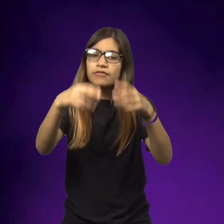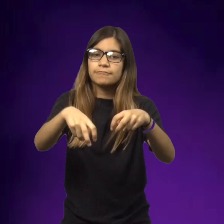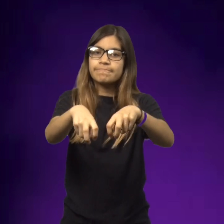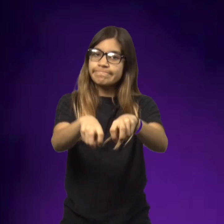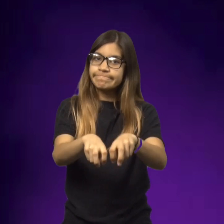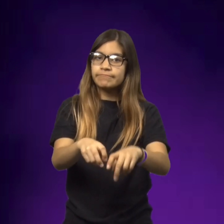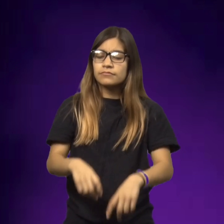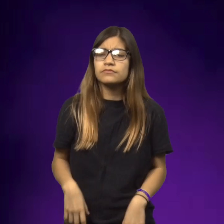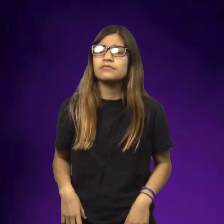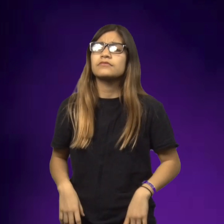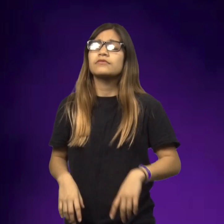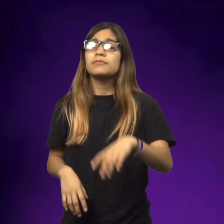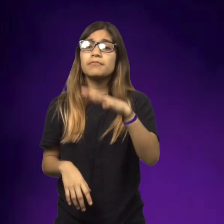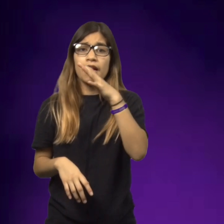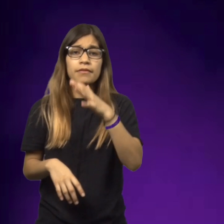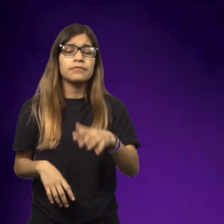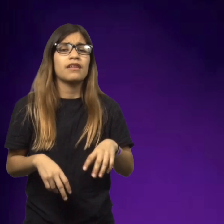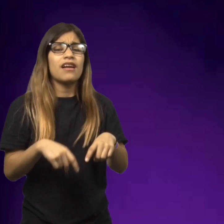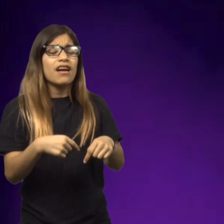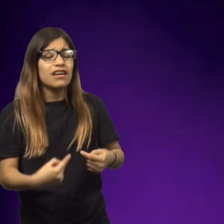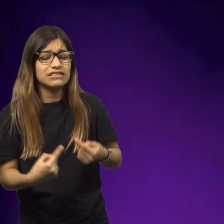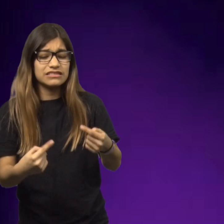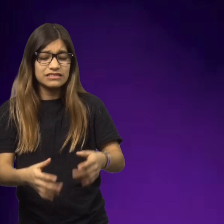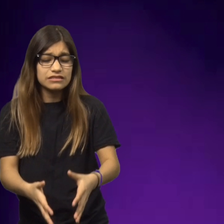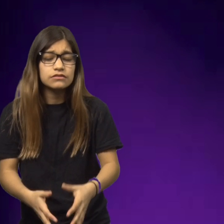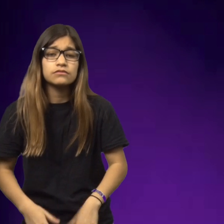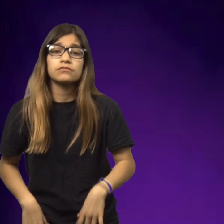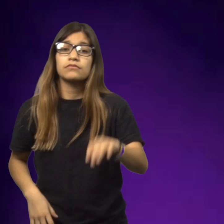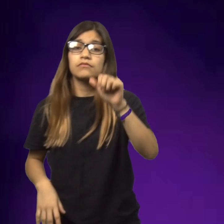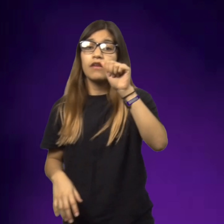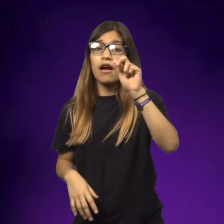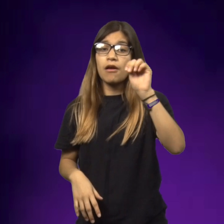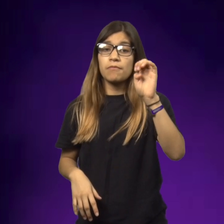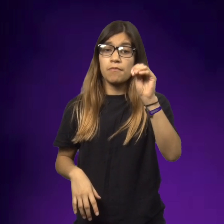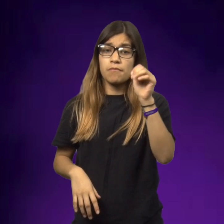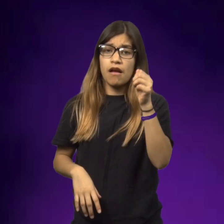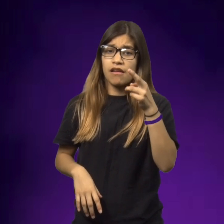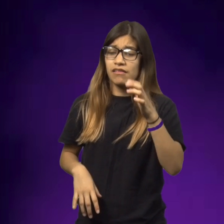So she helped her walk to the front of the house and sit down. They sat beside one another and Mom was hurting.